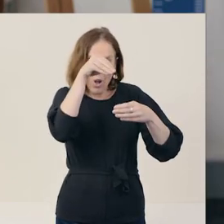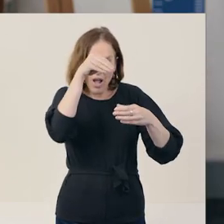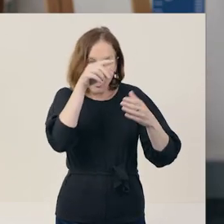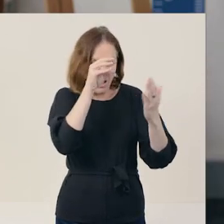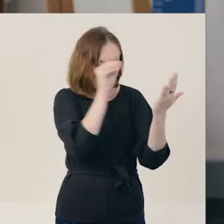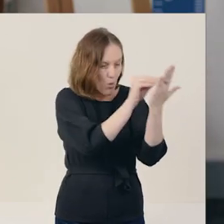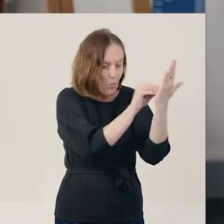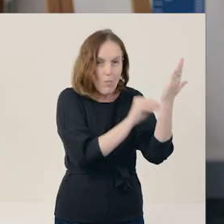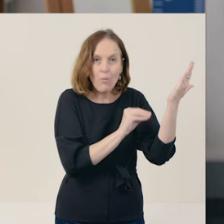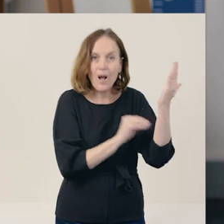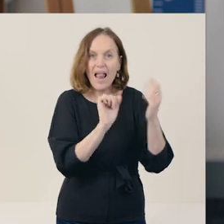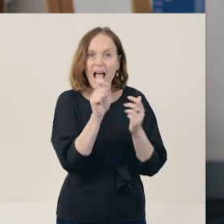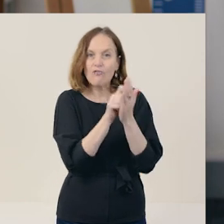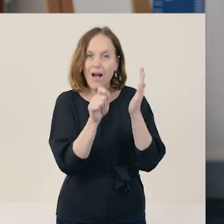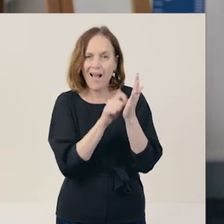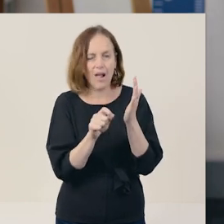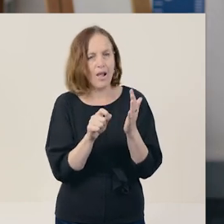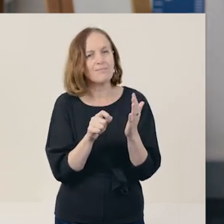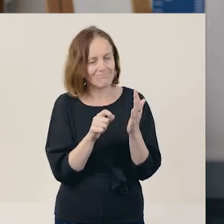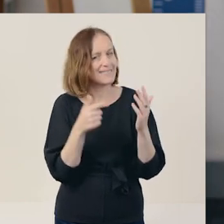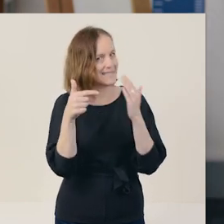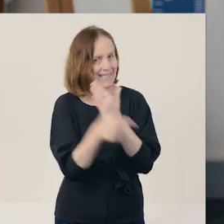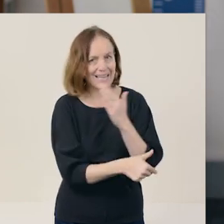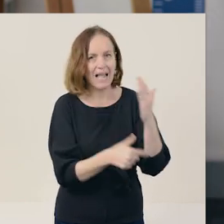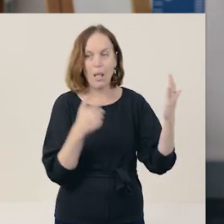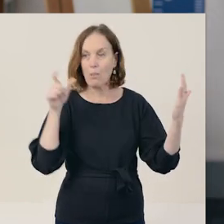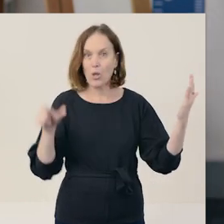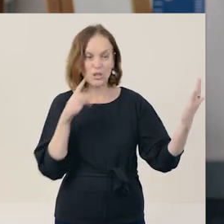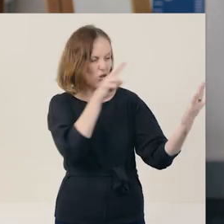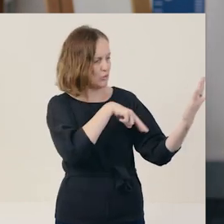it will provide more useful information and details for our reader?